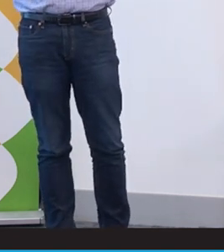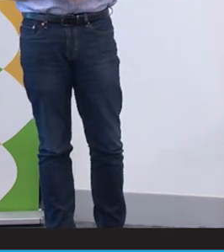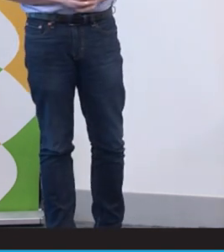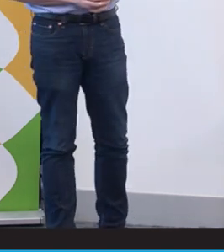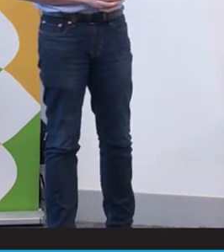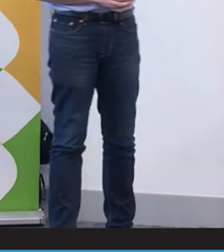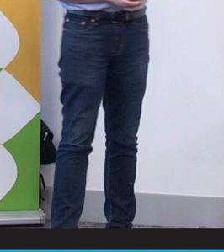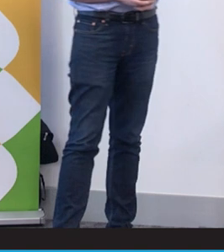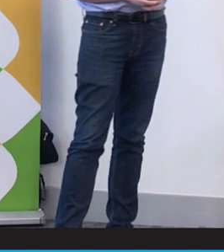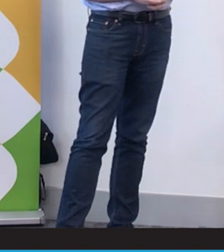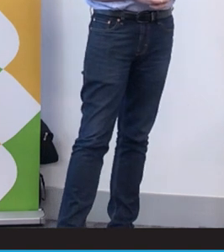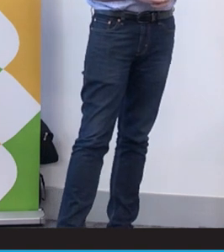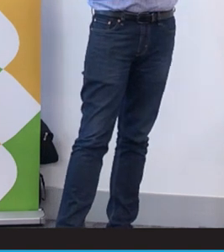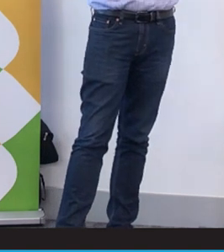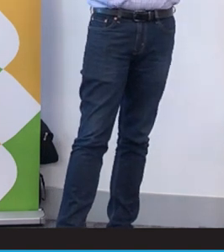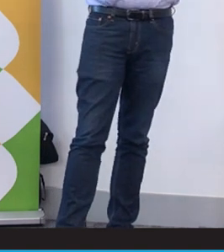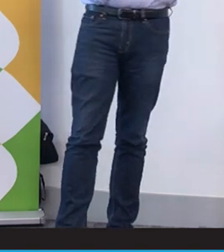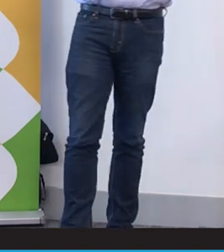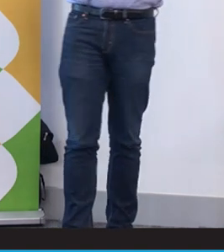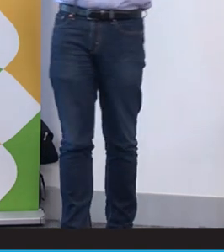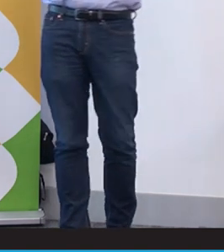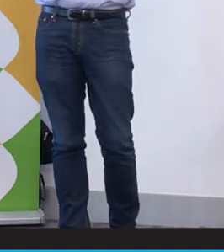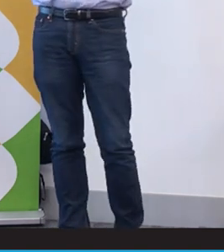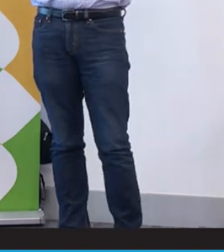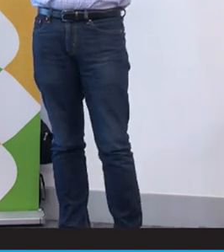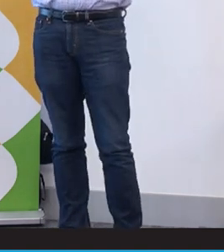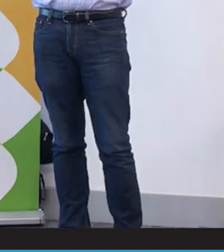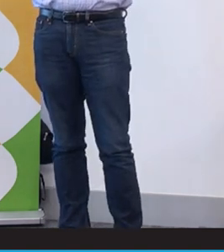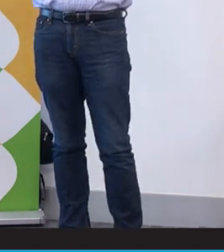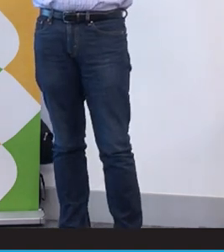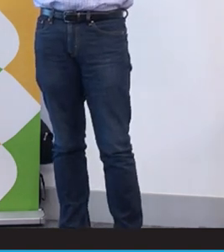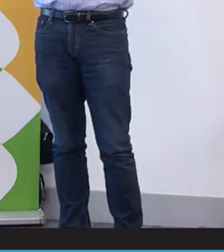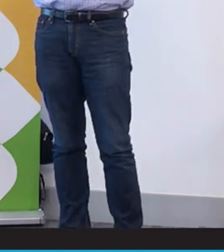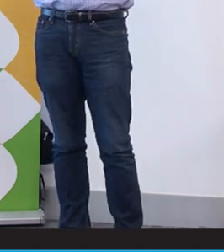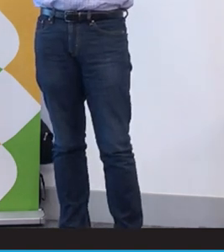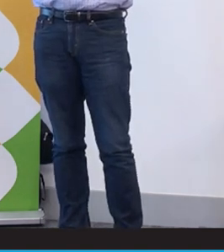in Auslan and not purely to see it as some cost. The second paper was about